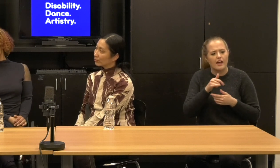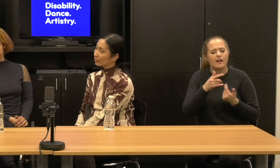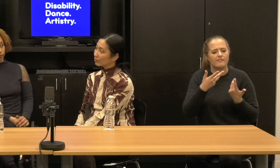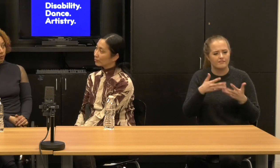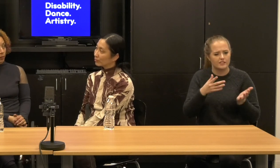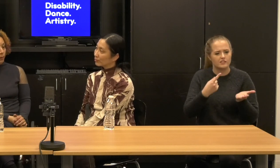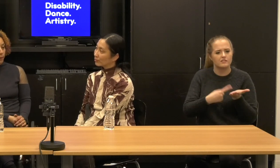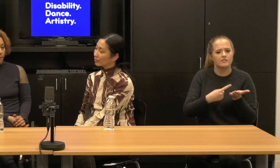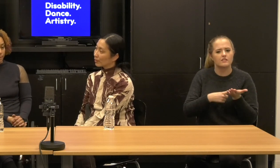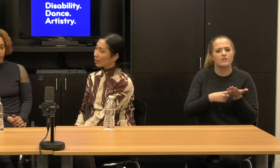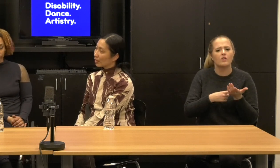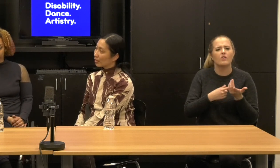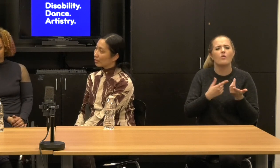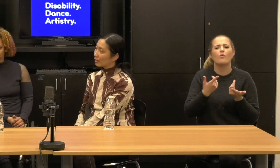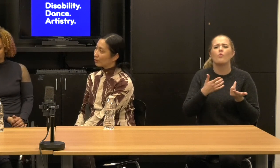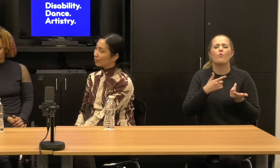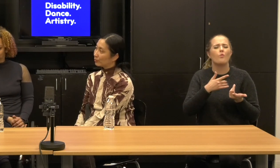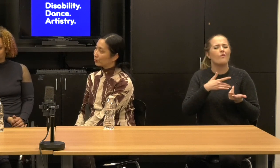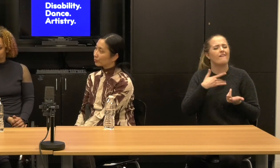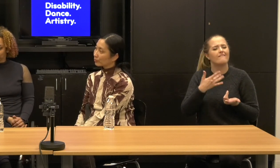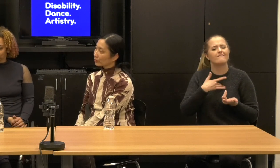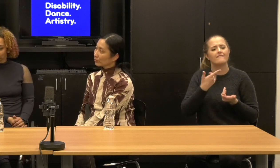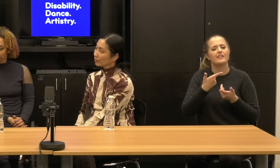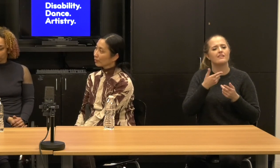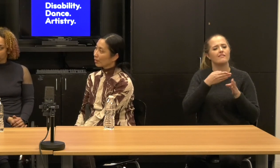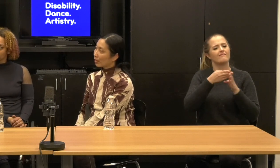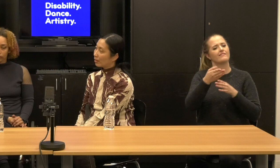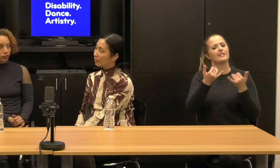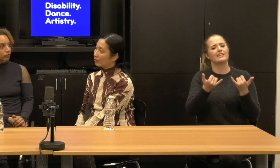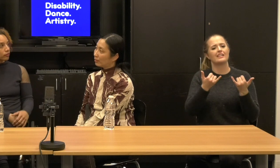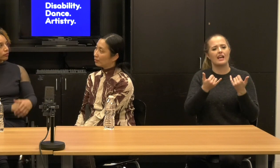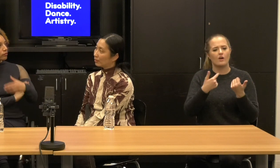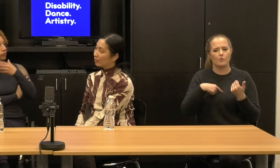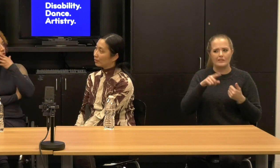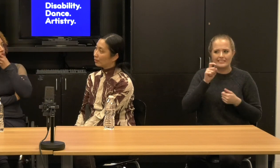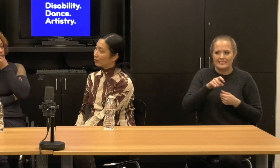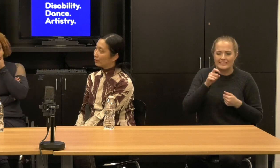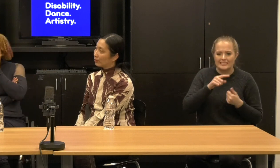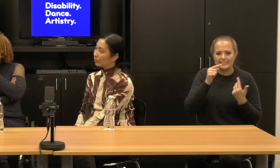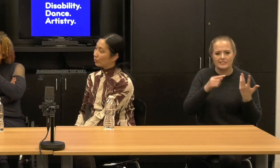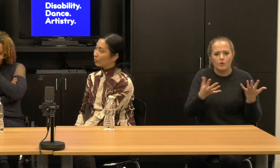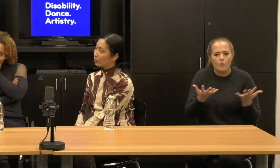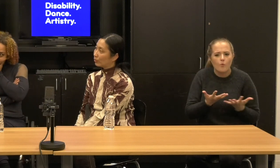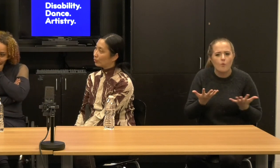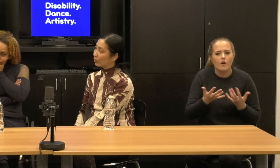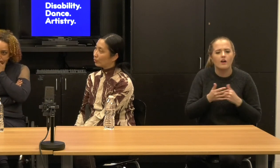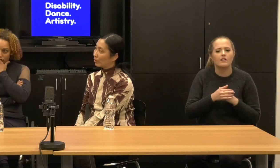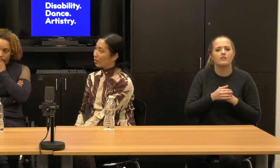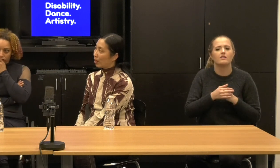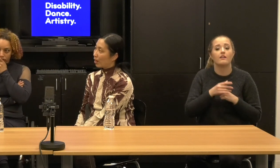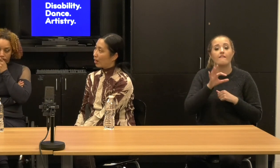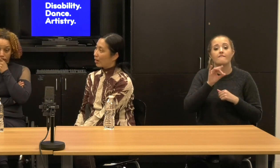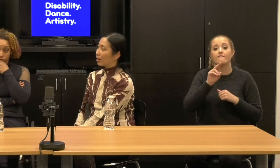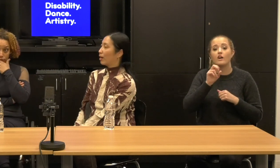I mean, what do funders need to do and if we need to maybe make an agenda for, for the